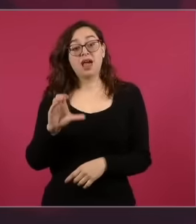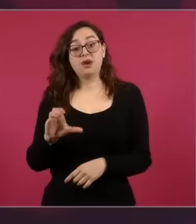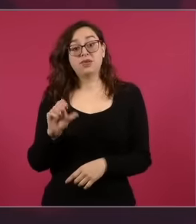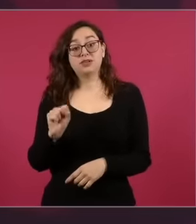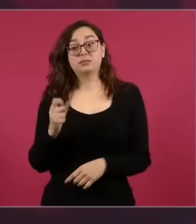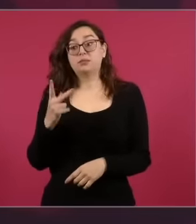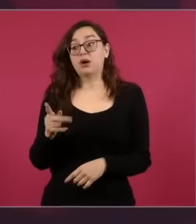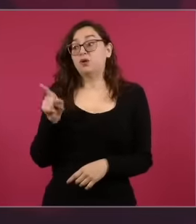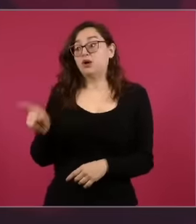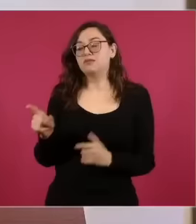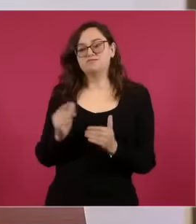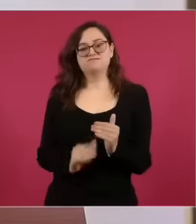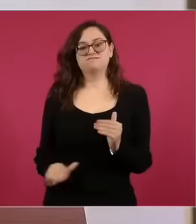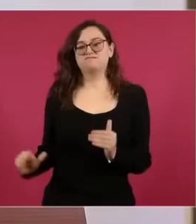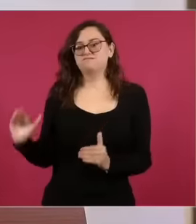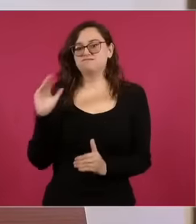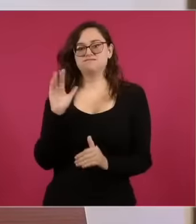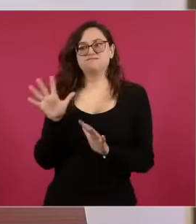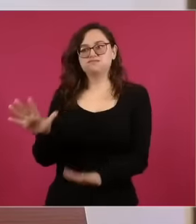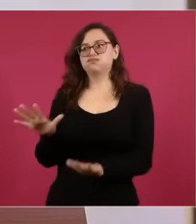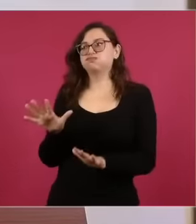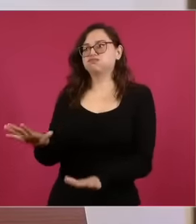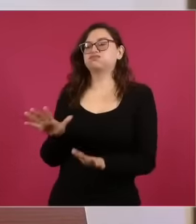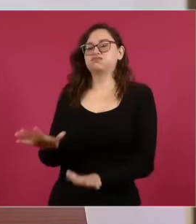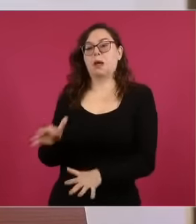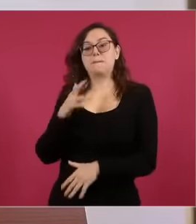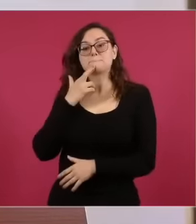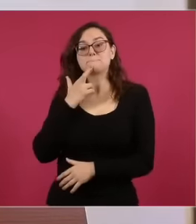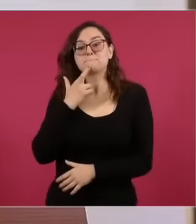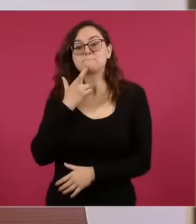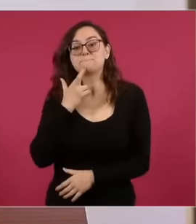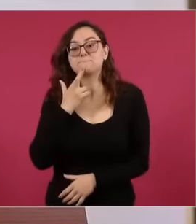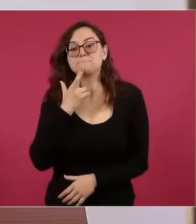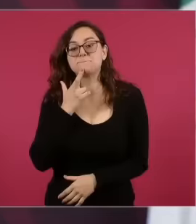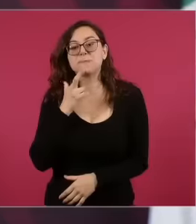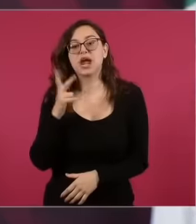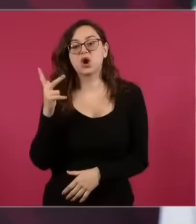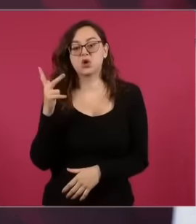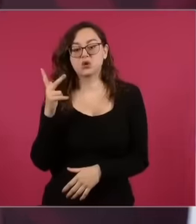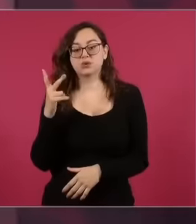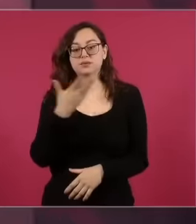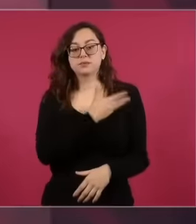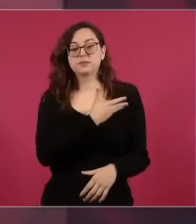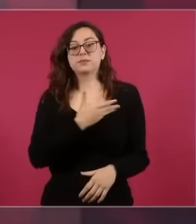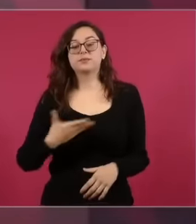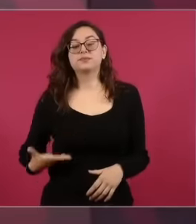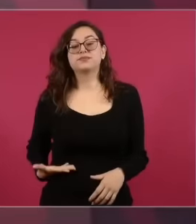of the best, if not the best president in the